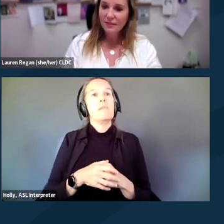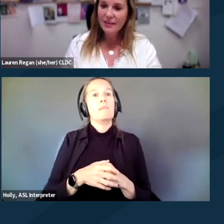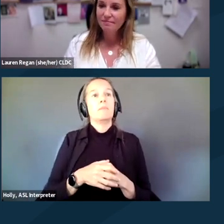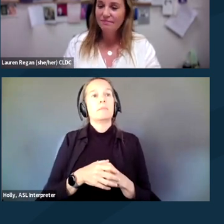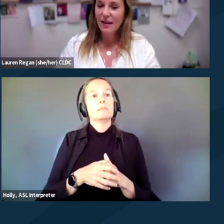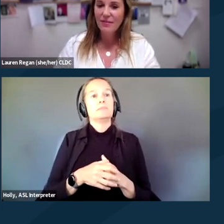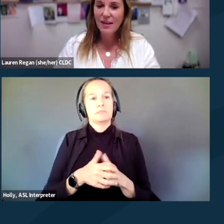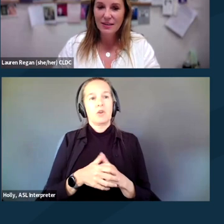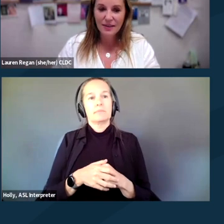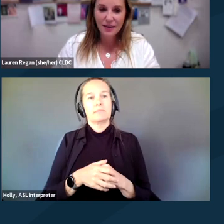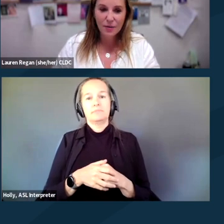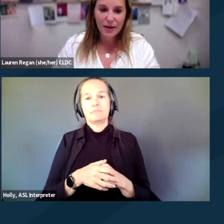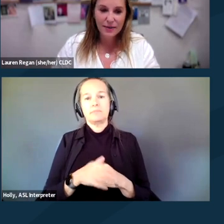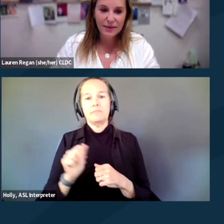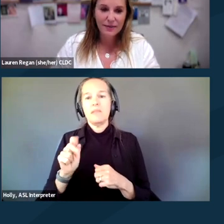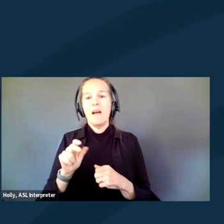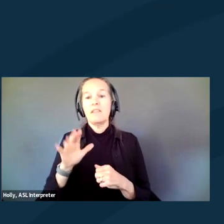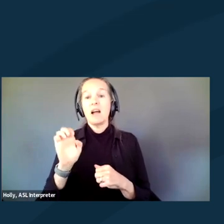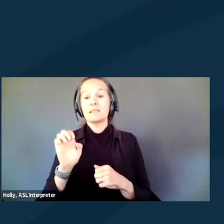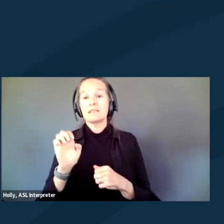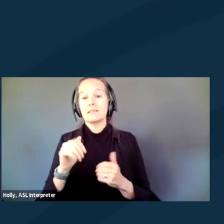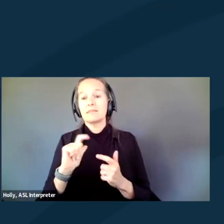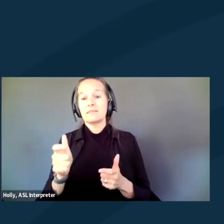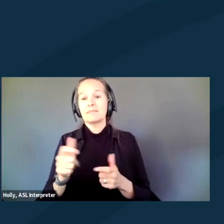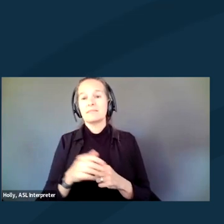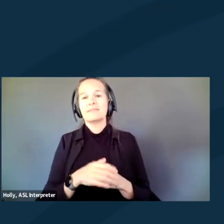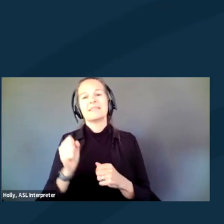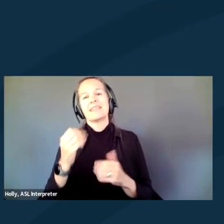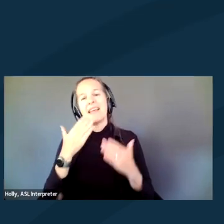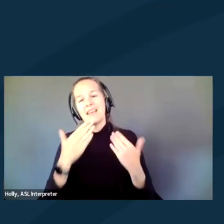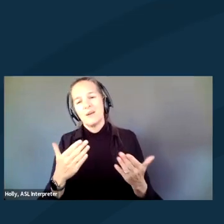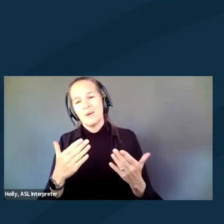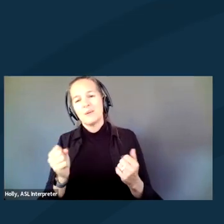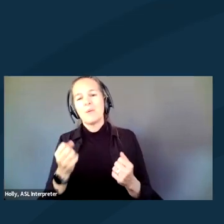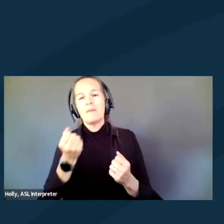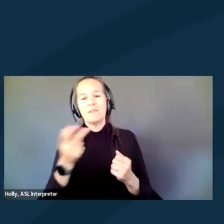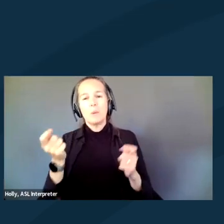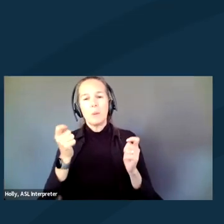Great. Aviance, take it away. Thank you. So just a couple quick things to keep in mind.